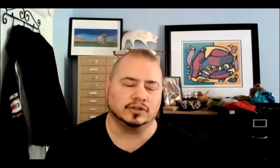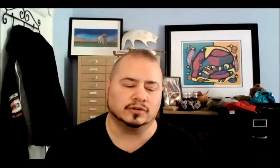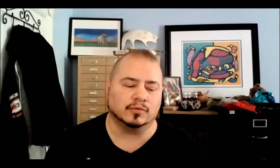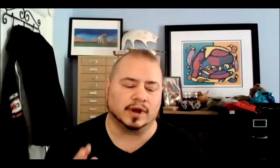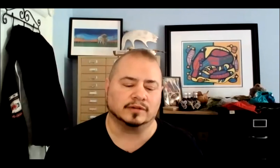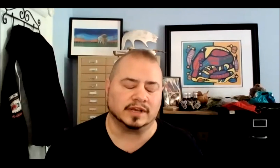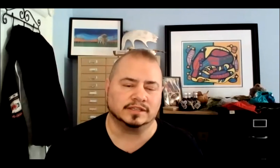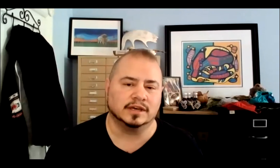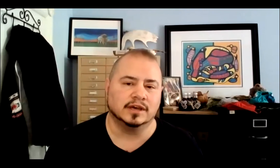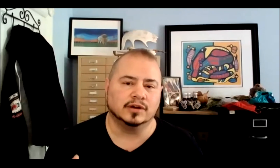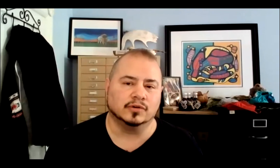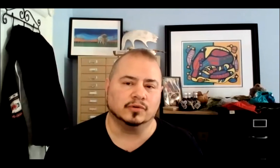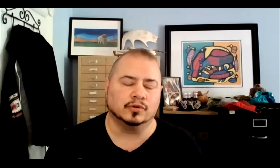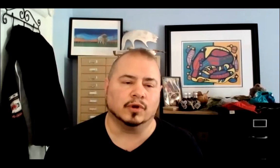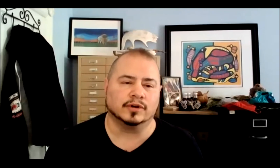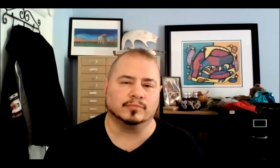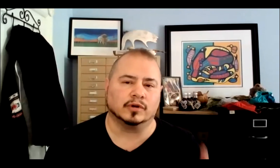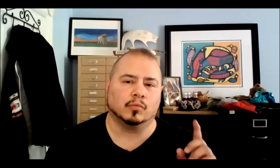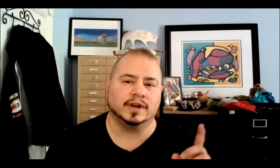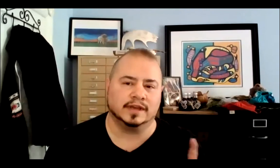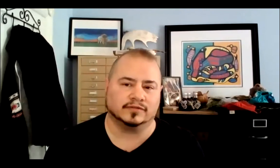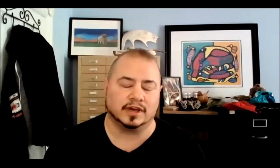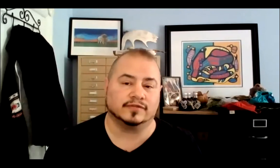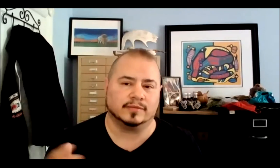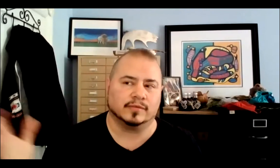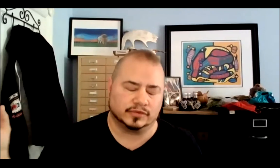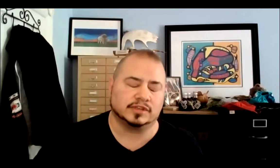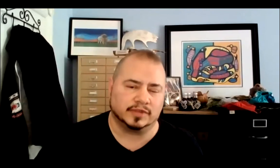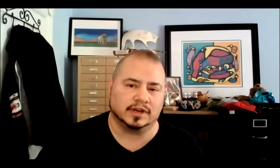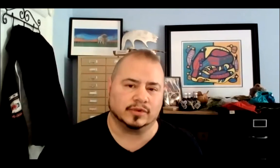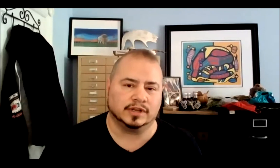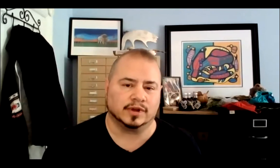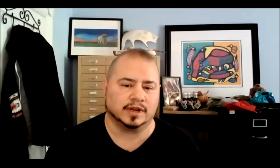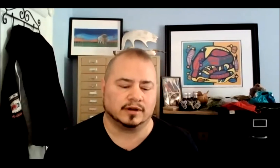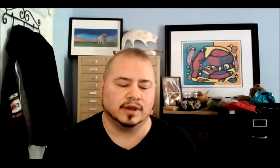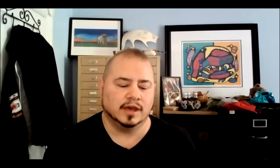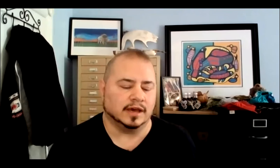Wagamese, who wrote a book, One Native Life, something I'm reading right now,